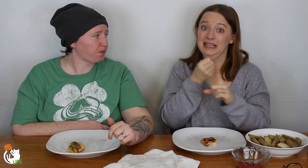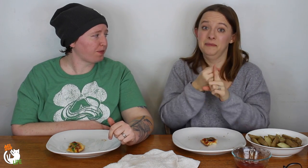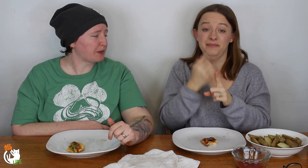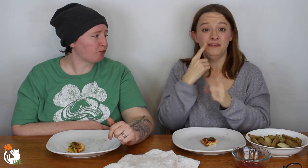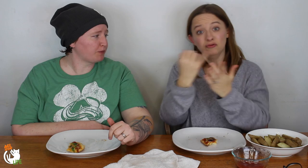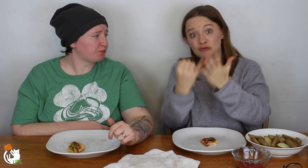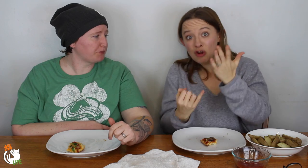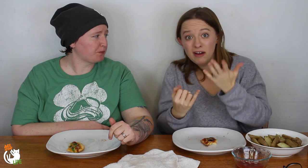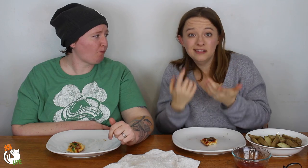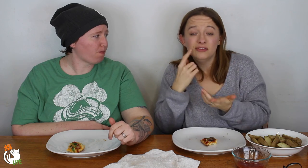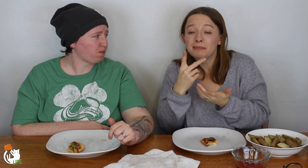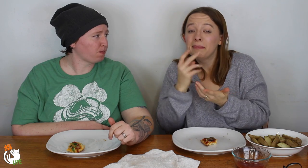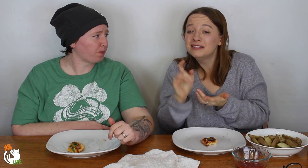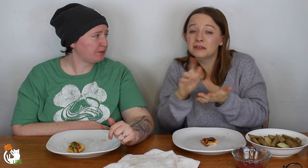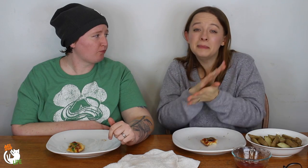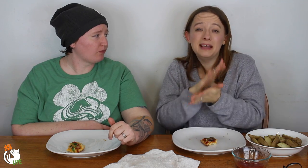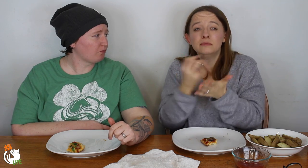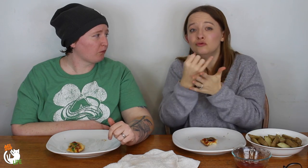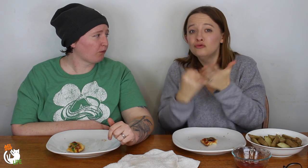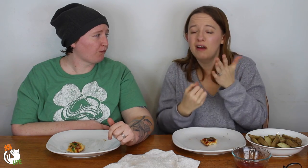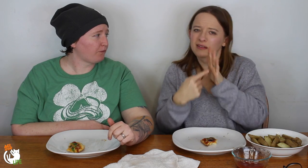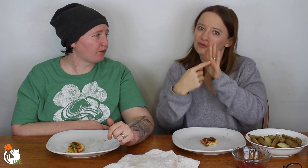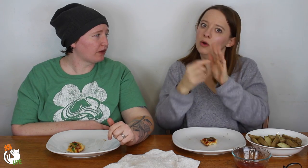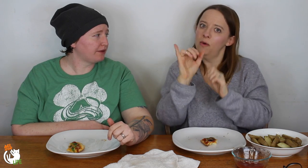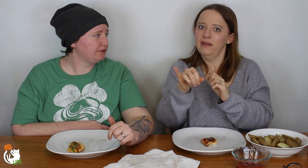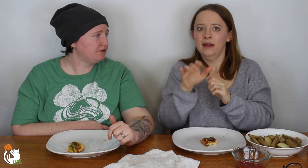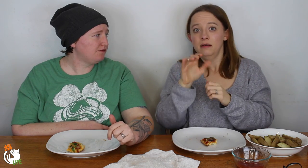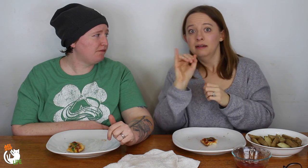It can still have a big impact. Art can be just pencil and paper, a drawing.